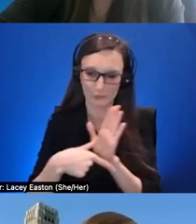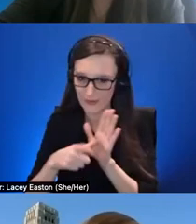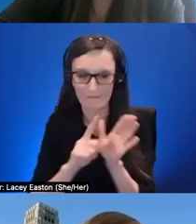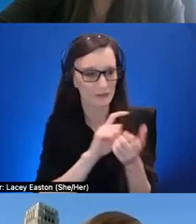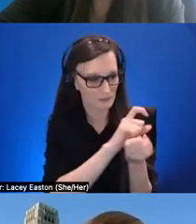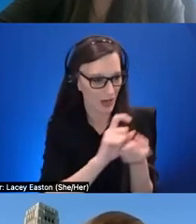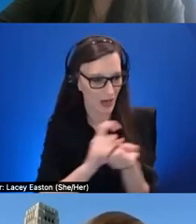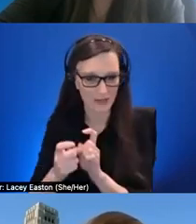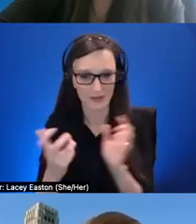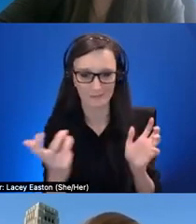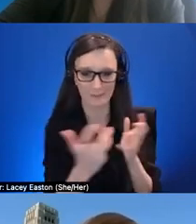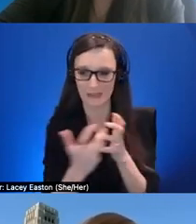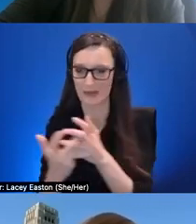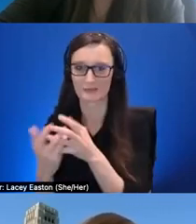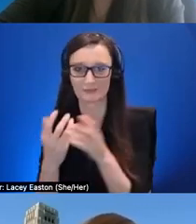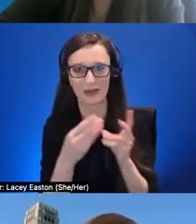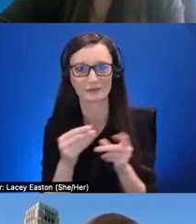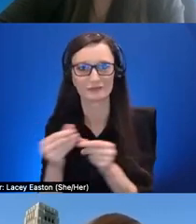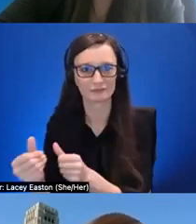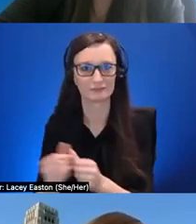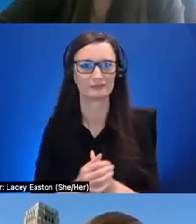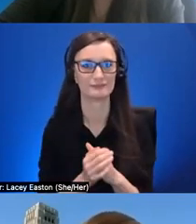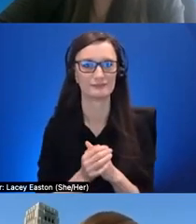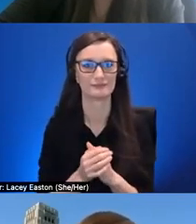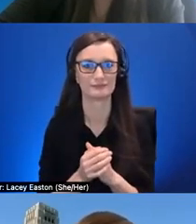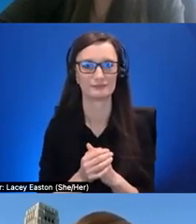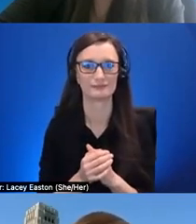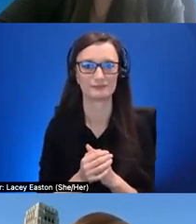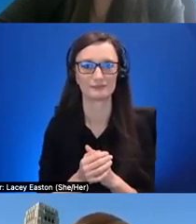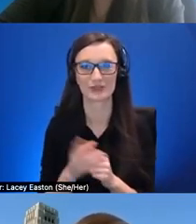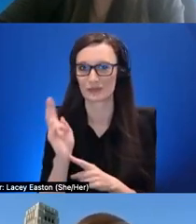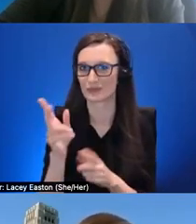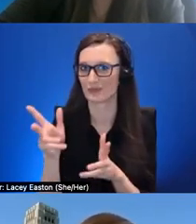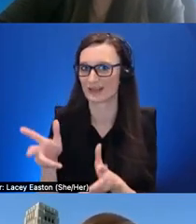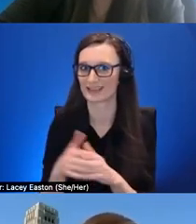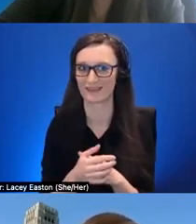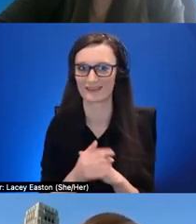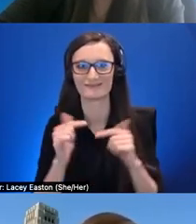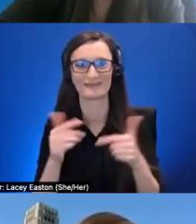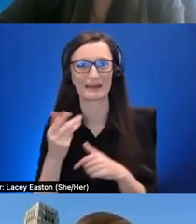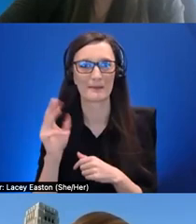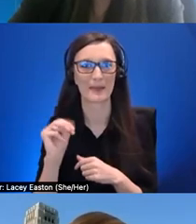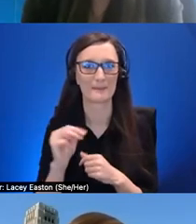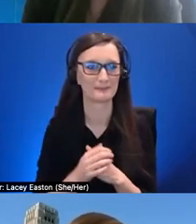useful thank you we have two minutes left so we'll have to sorry pam and everybody yep so go ahead